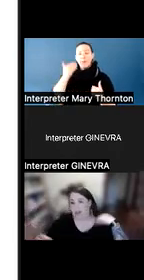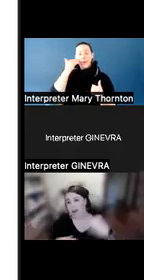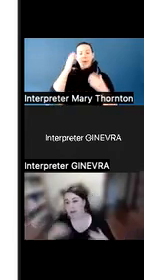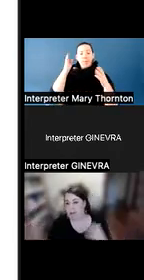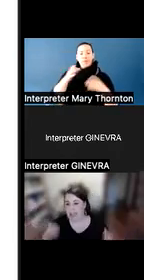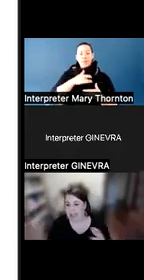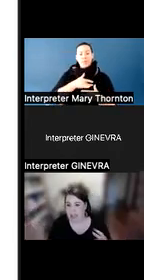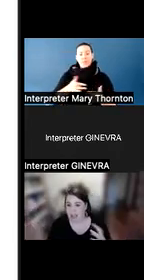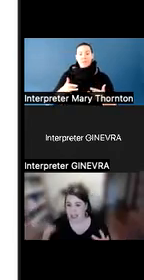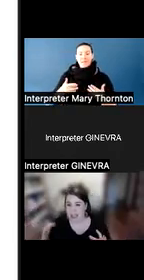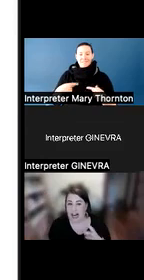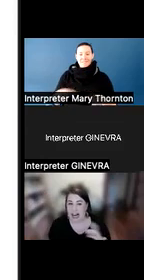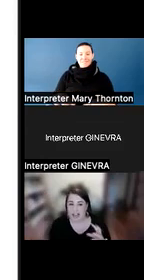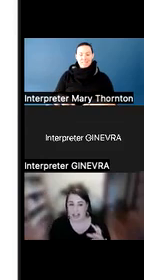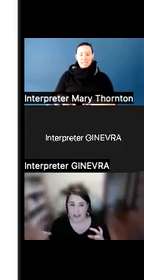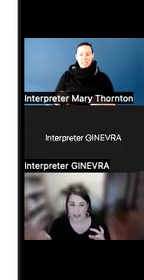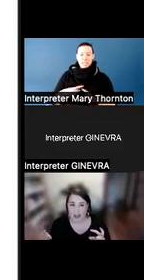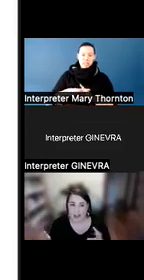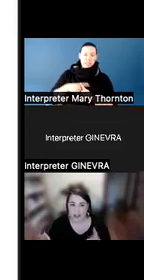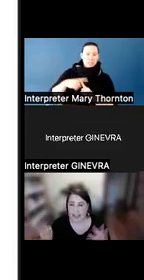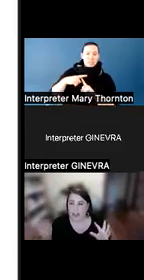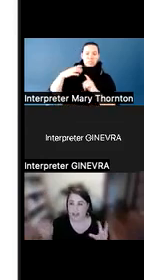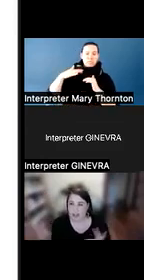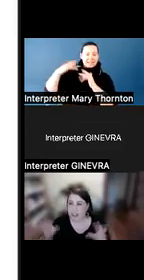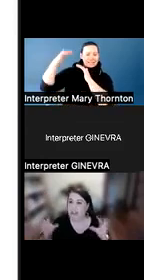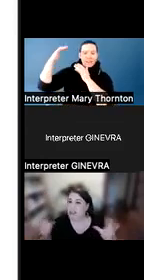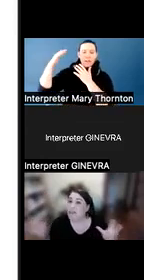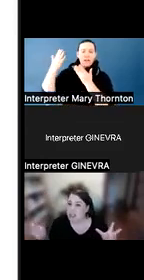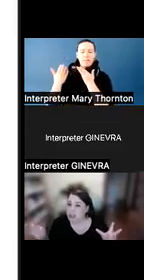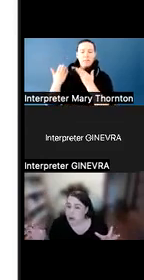where maybe they engage in high levels of self-stimulatory